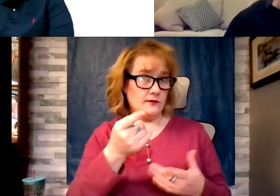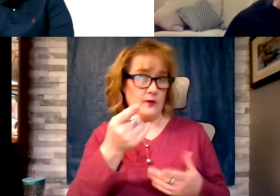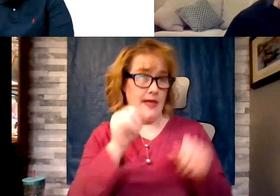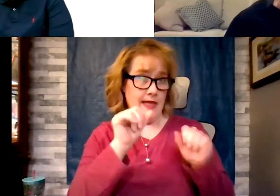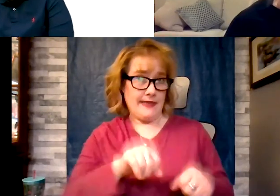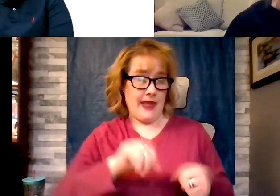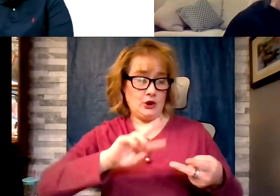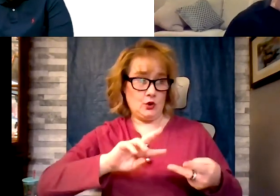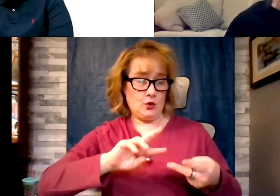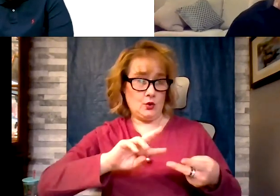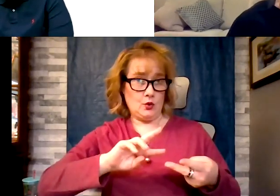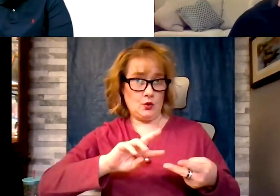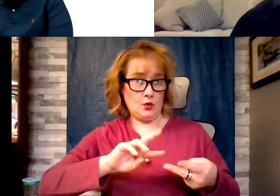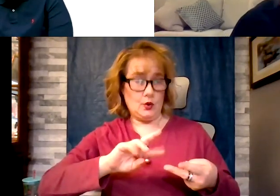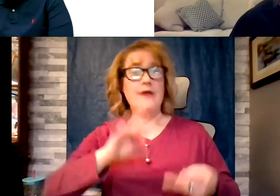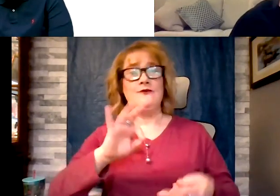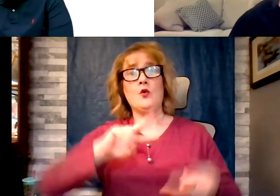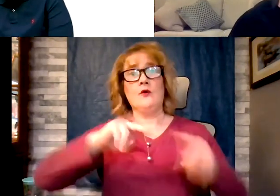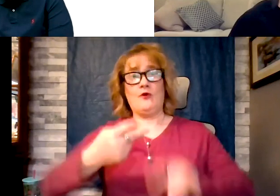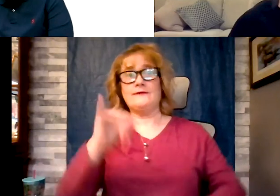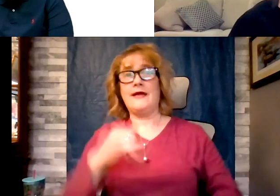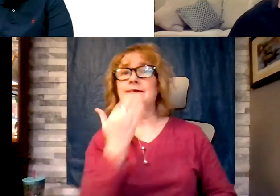diabetes does it also reverse nerve damage?